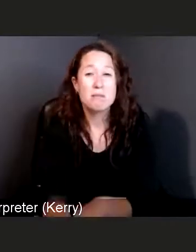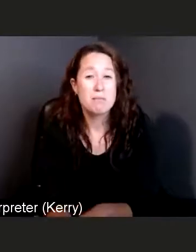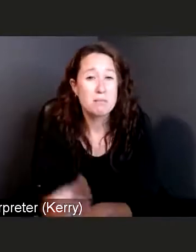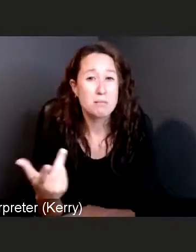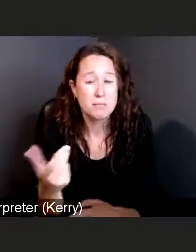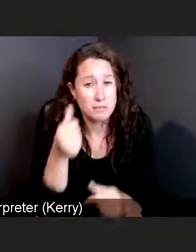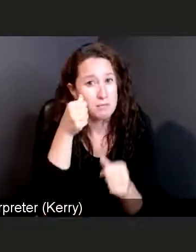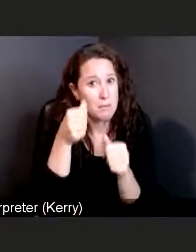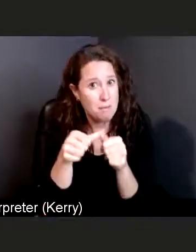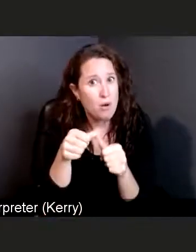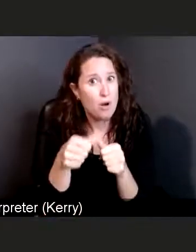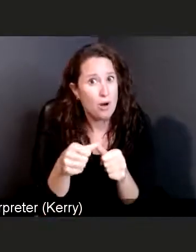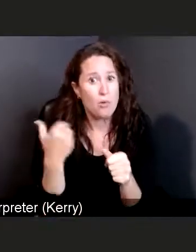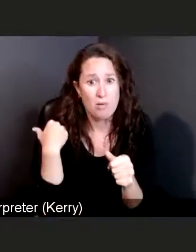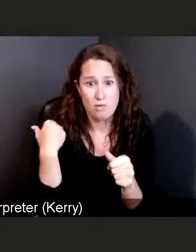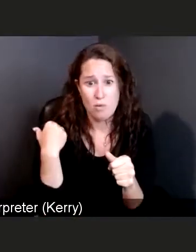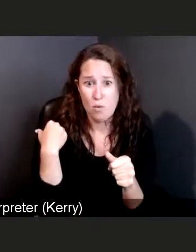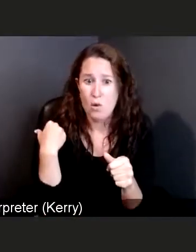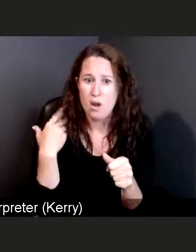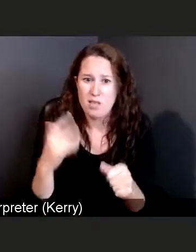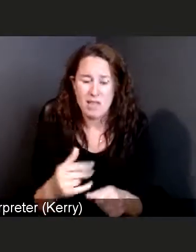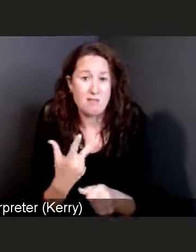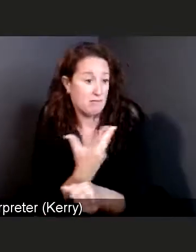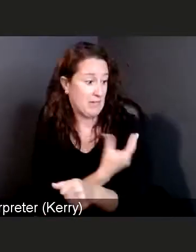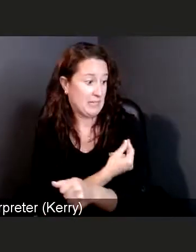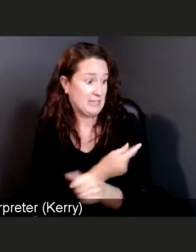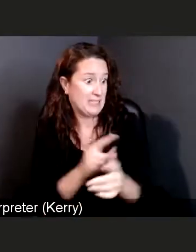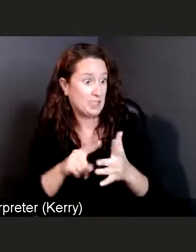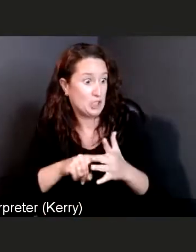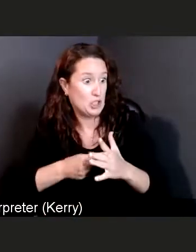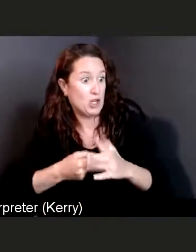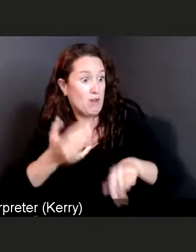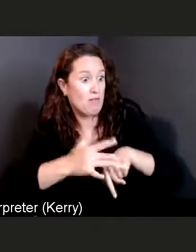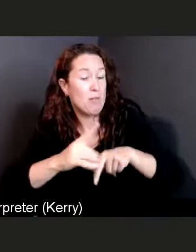the vaccine didn't really come on until December. Before the vaccine,